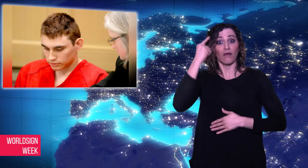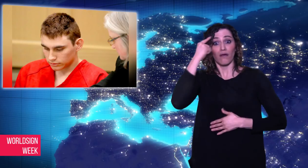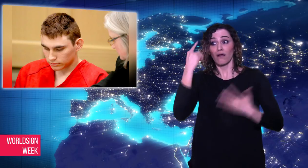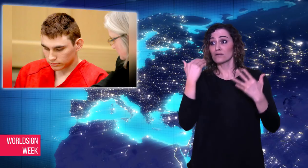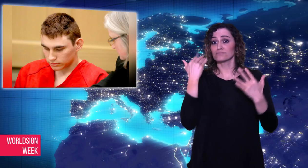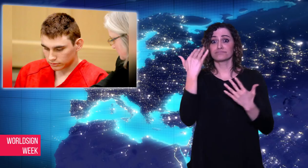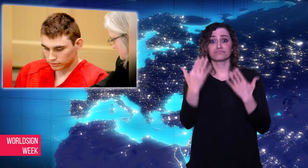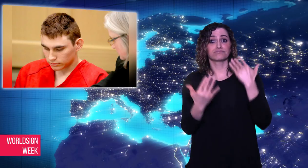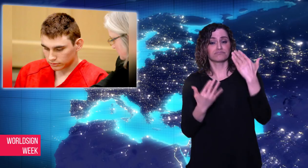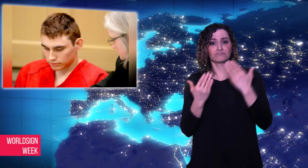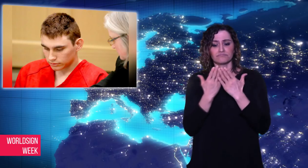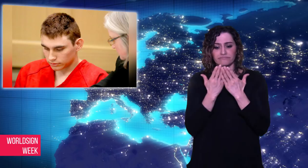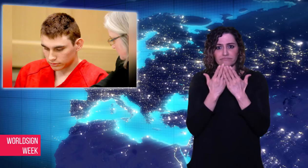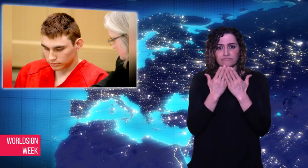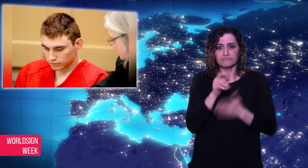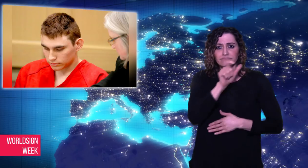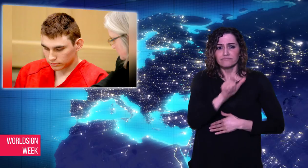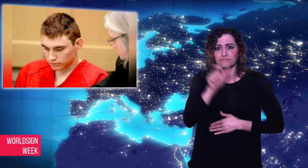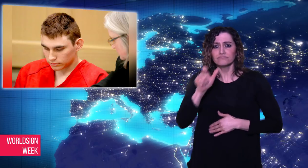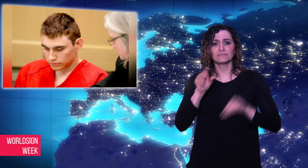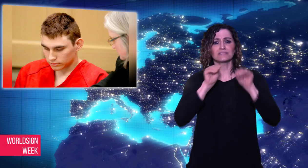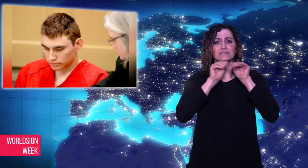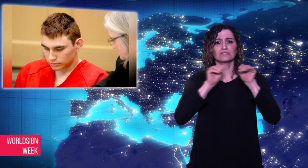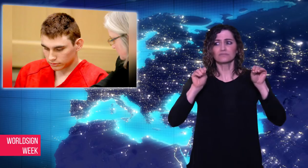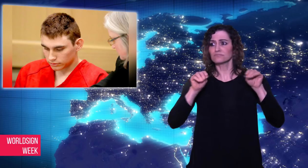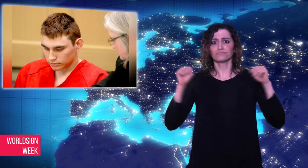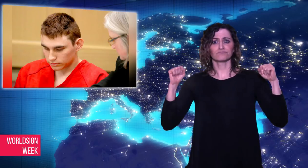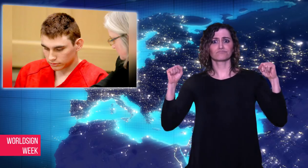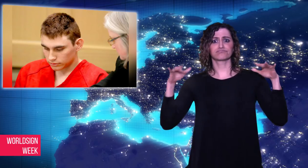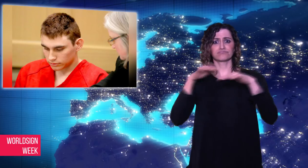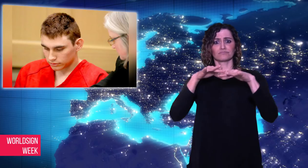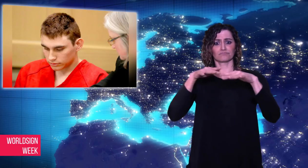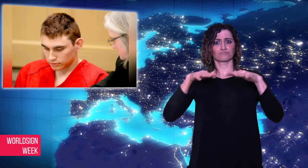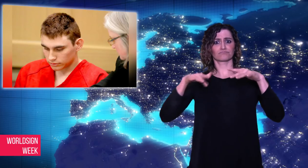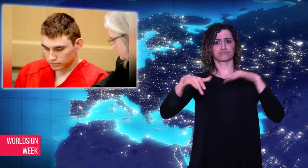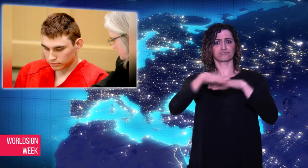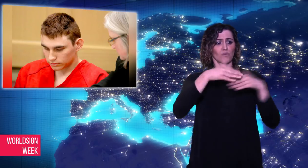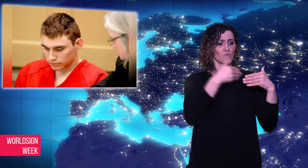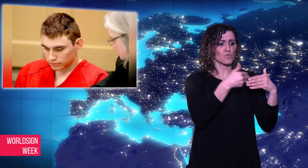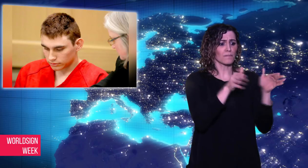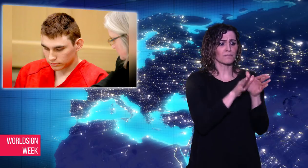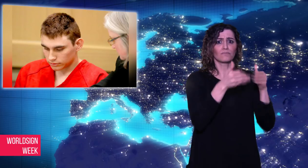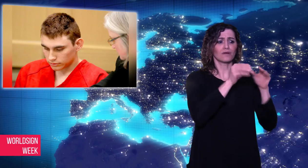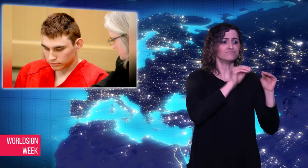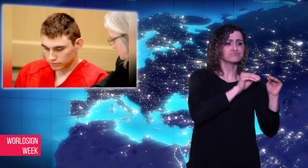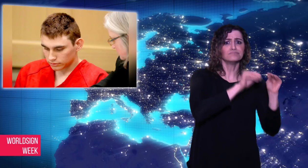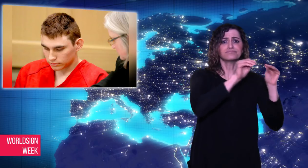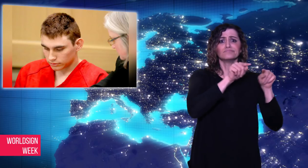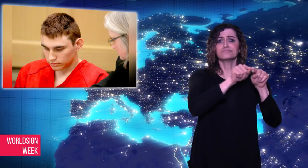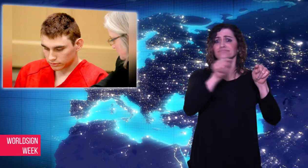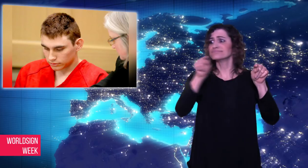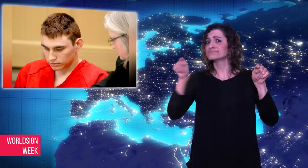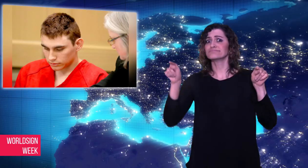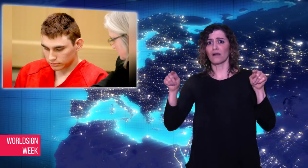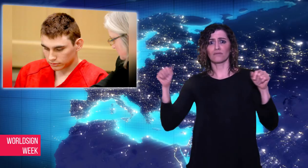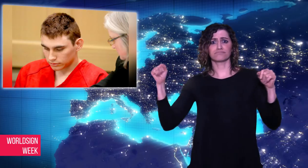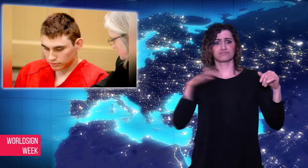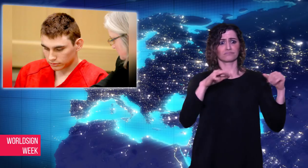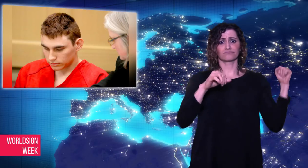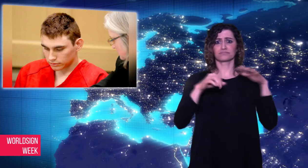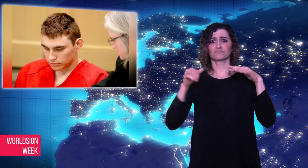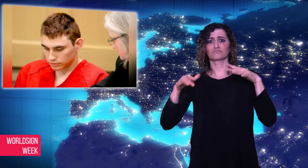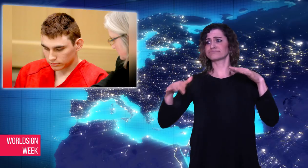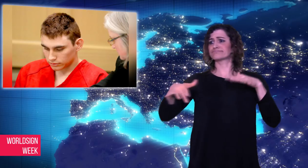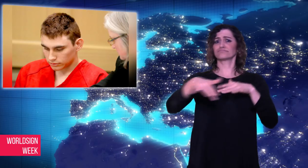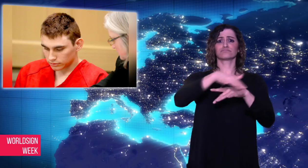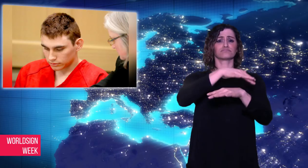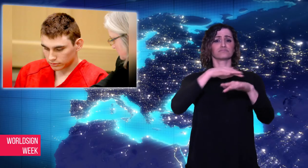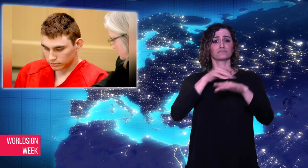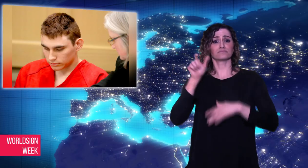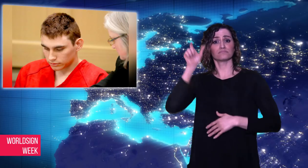his assault rifle. Seventeen people died.